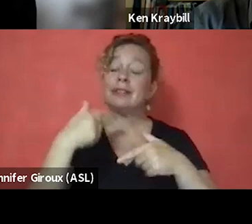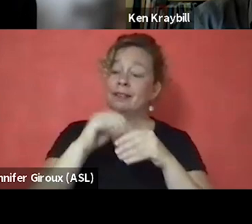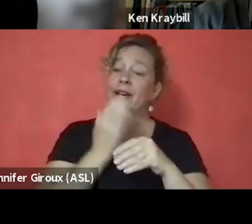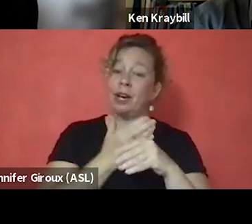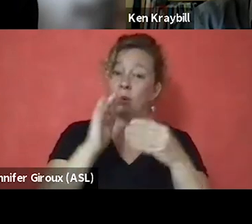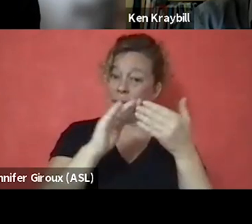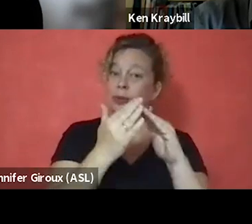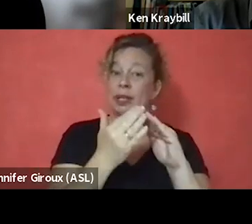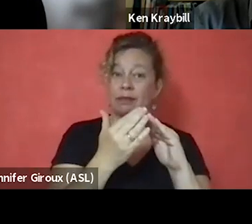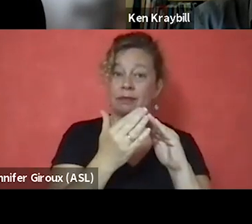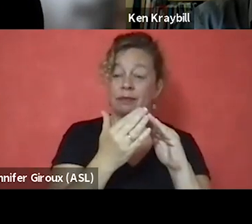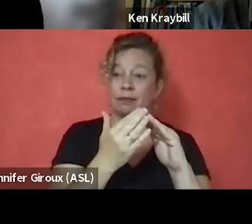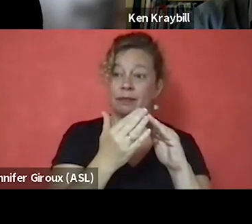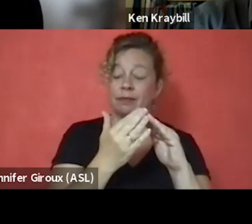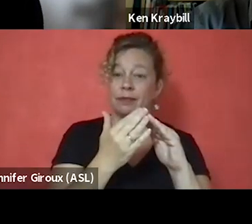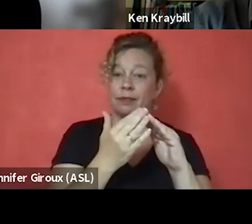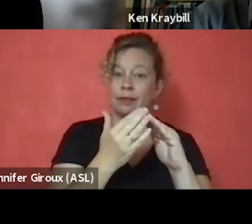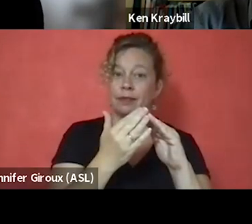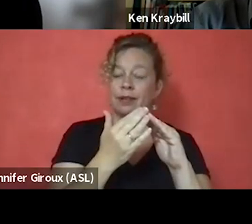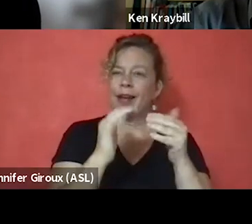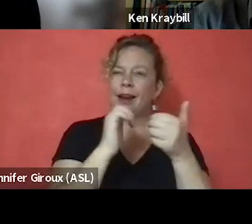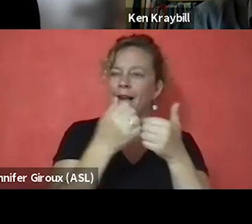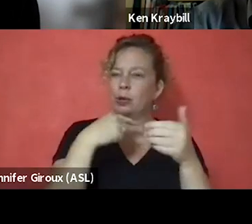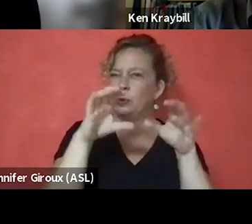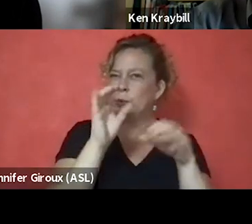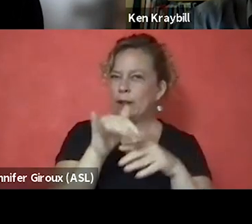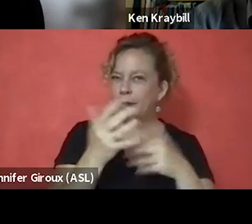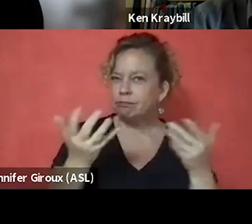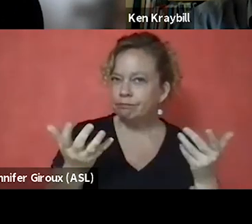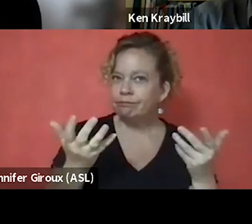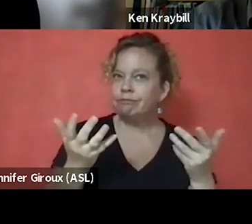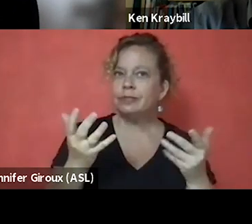And to do that, in terms of outreach and engagement,